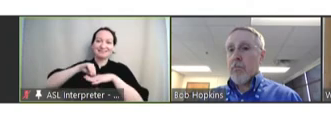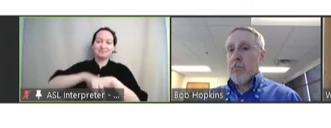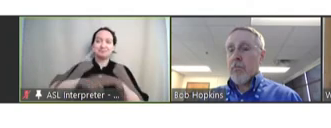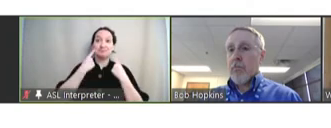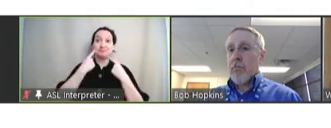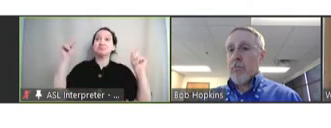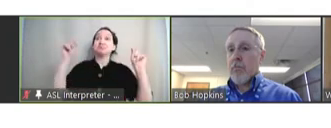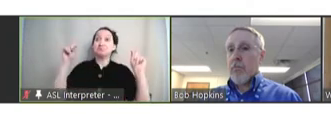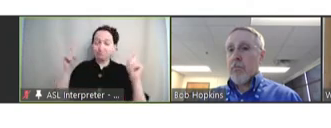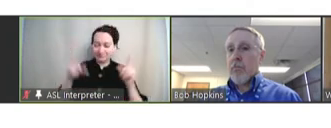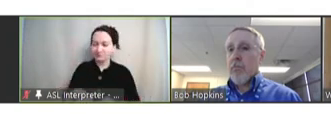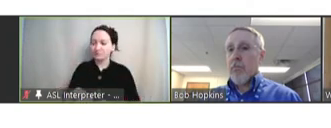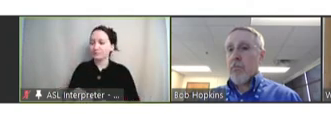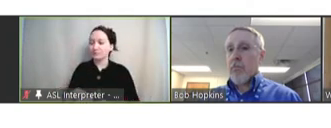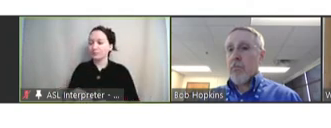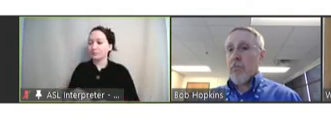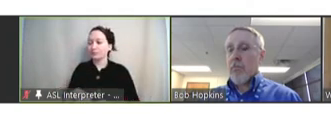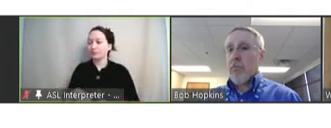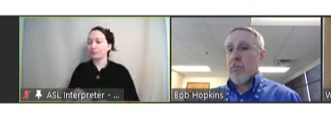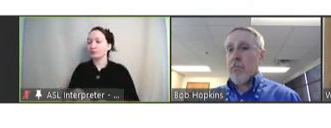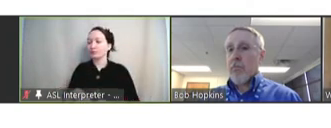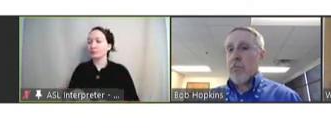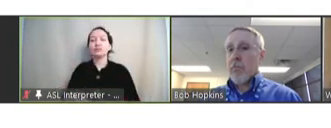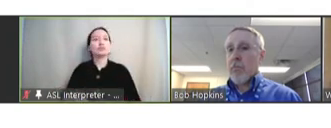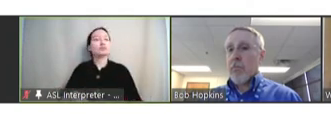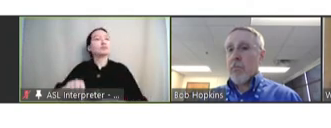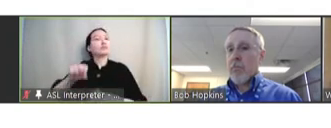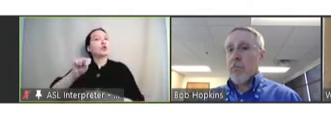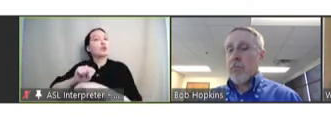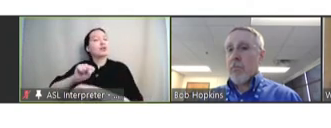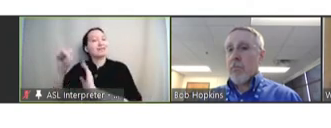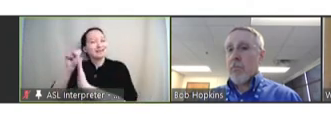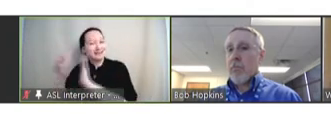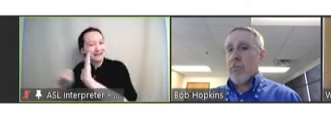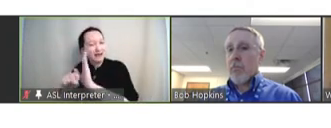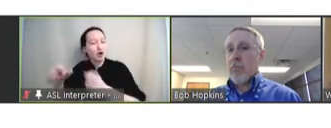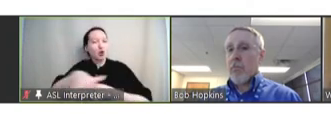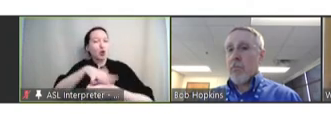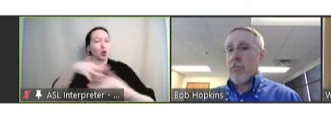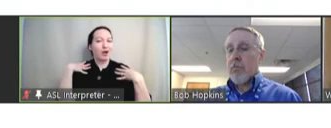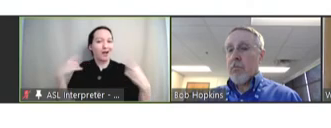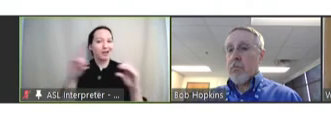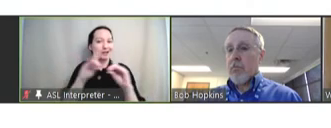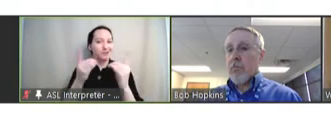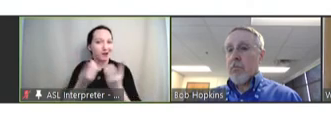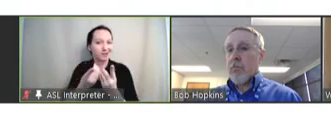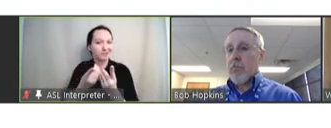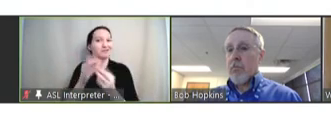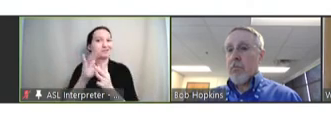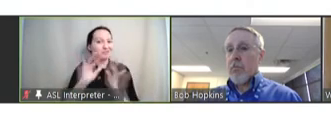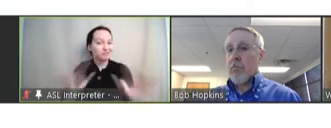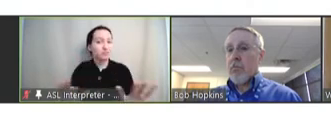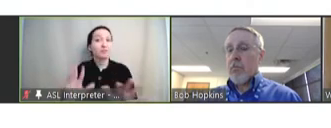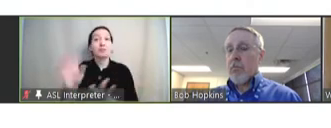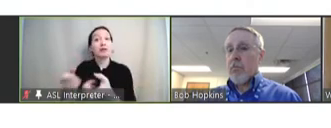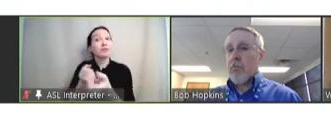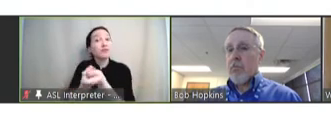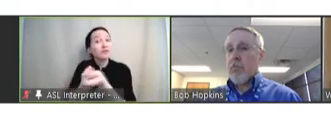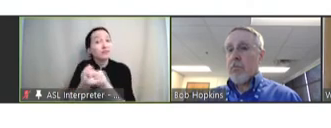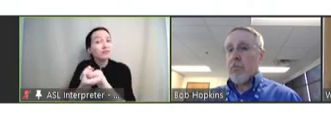And working with state and local health departments and others to advocate for would